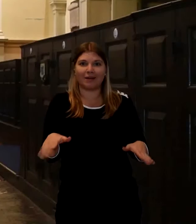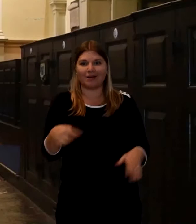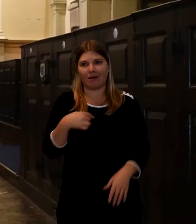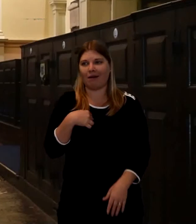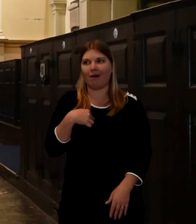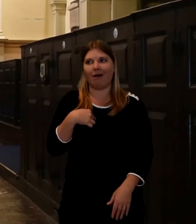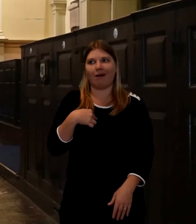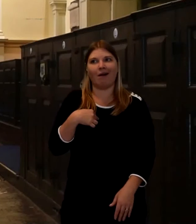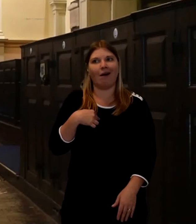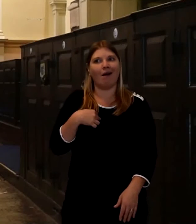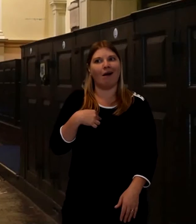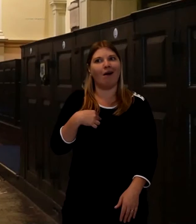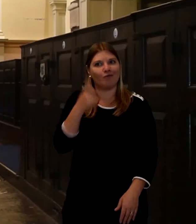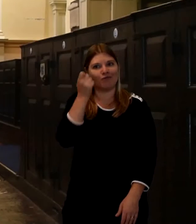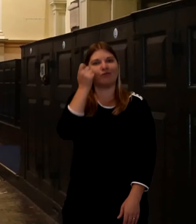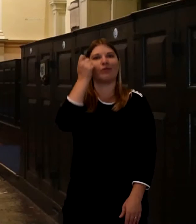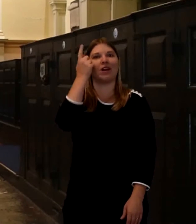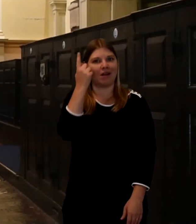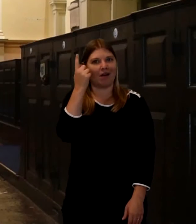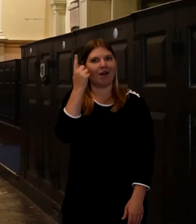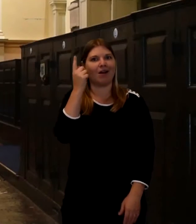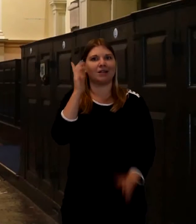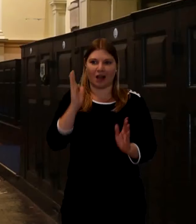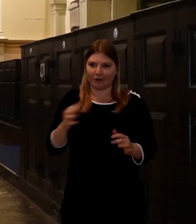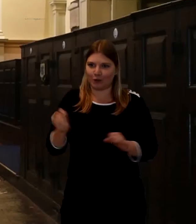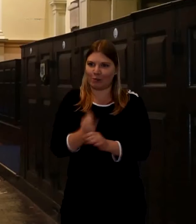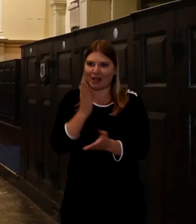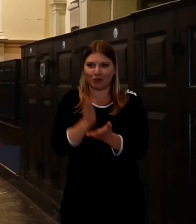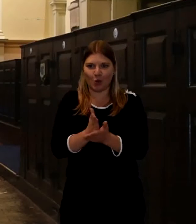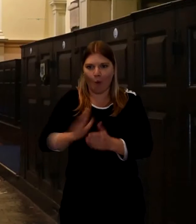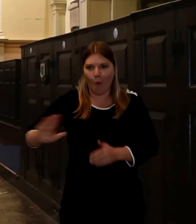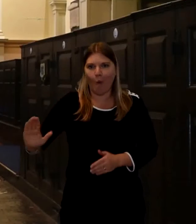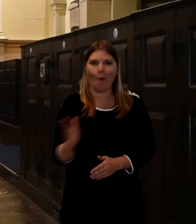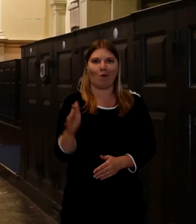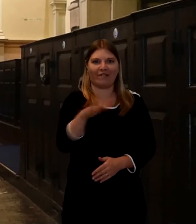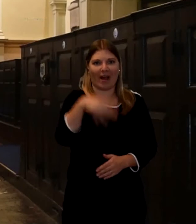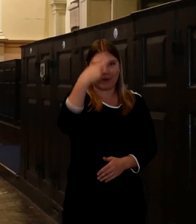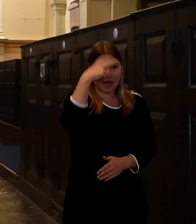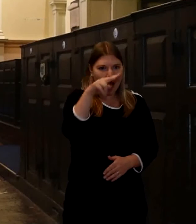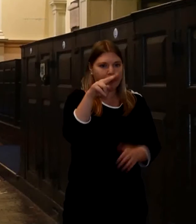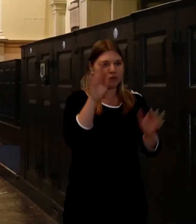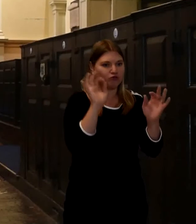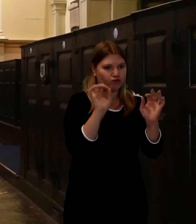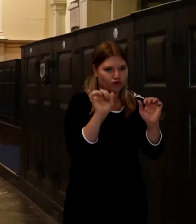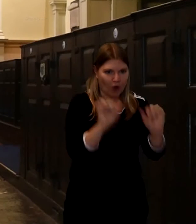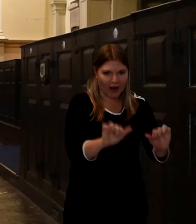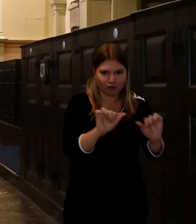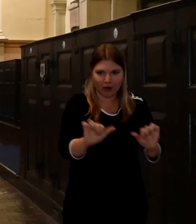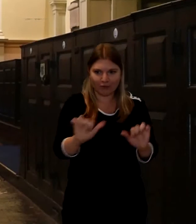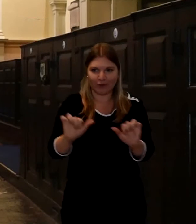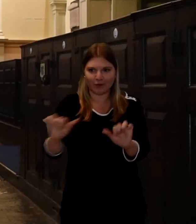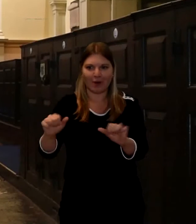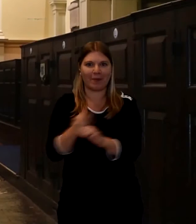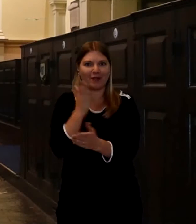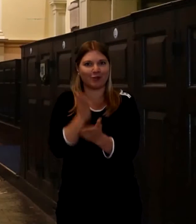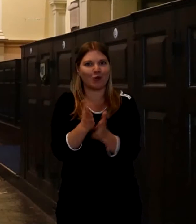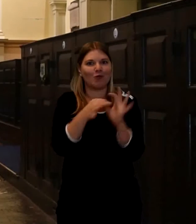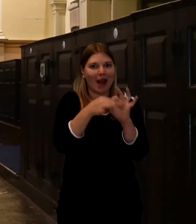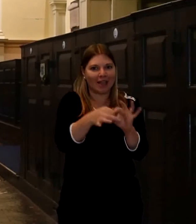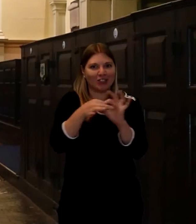The one thing I've learned that's extremely important is to make sure you have everybody's names correct. And the relationships.